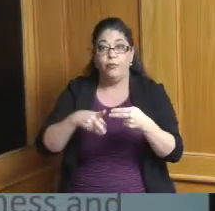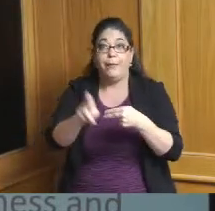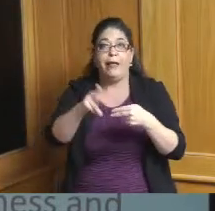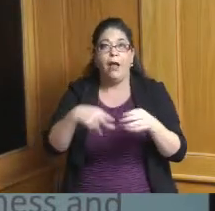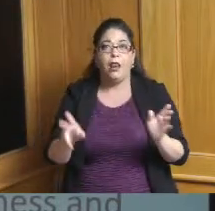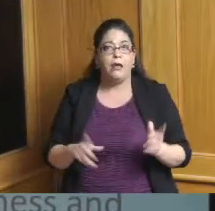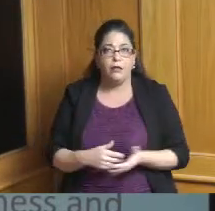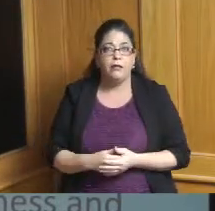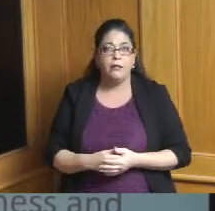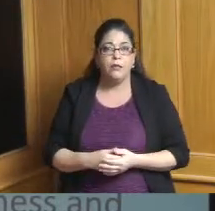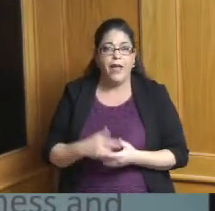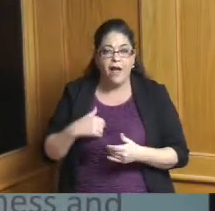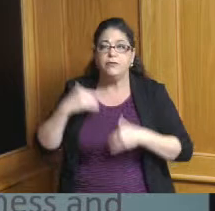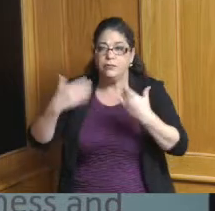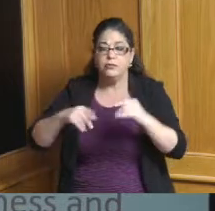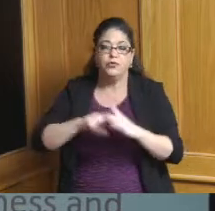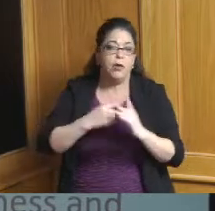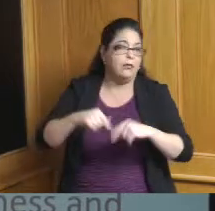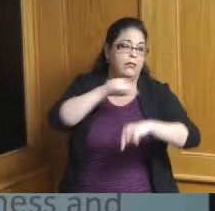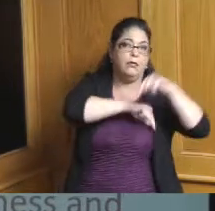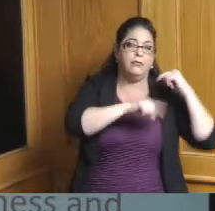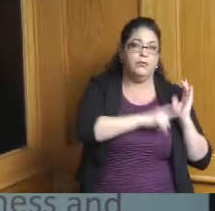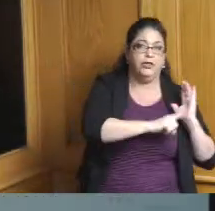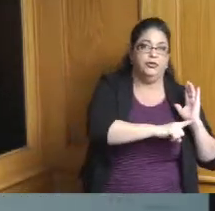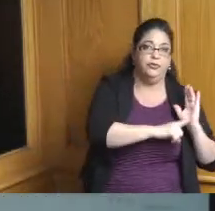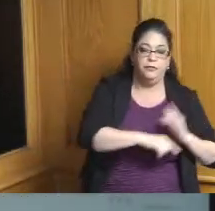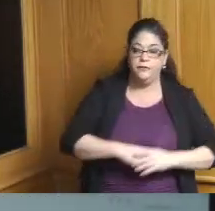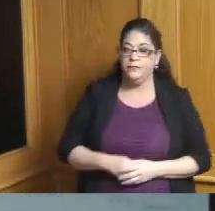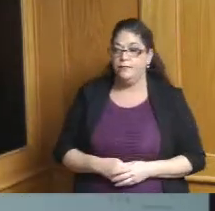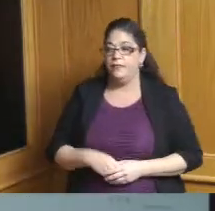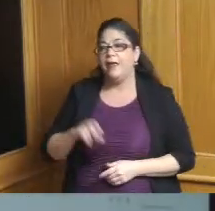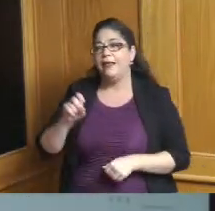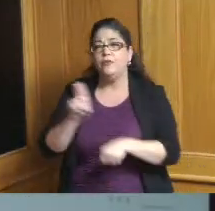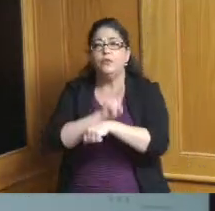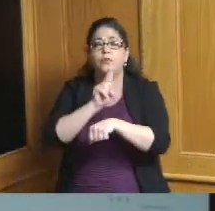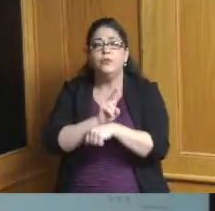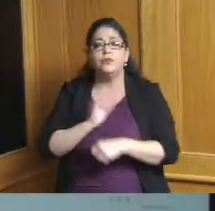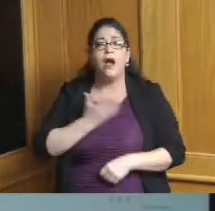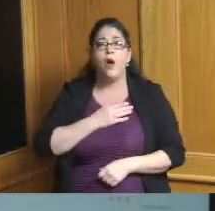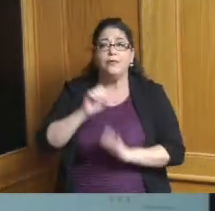creating community benefit as well as effective use of state and local or state and national funds